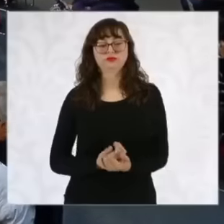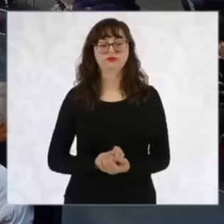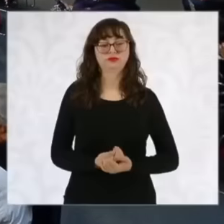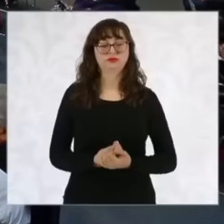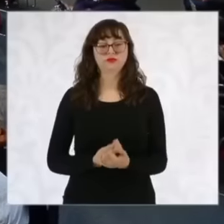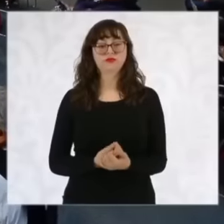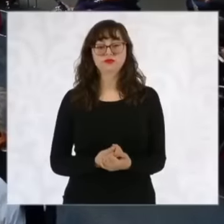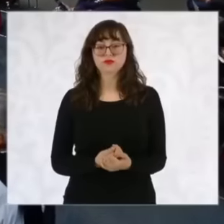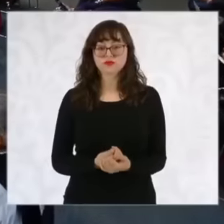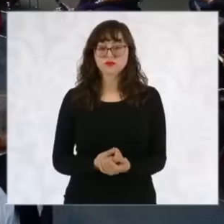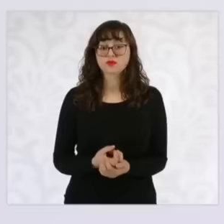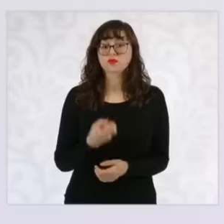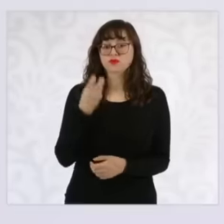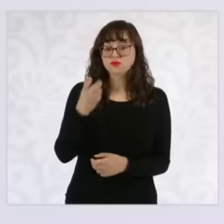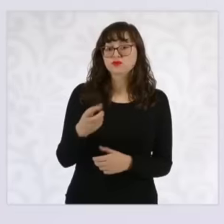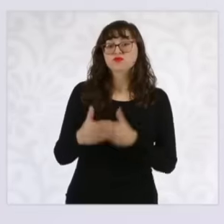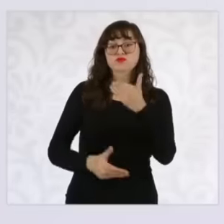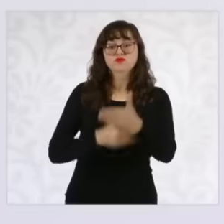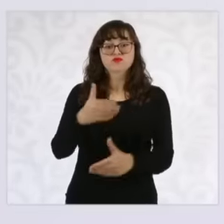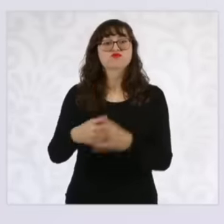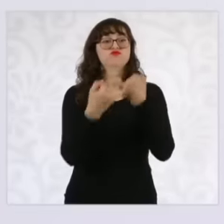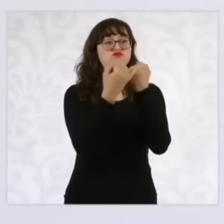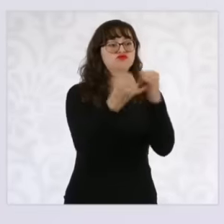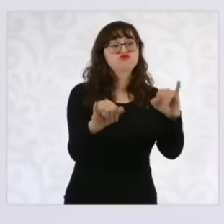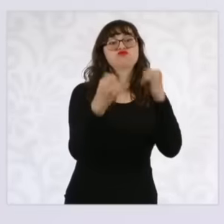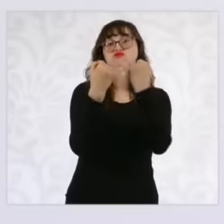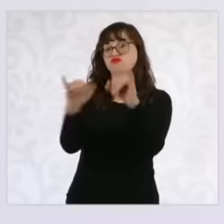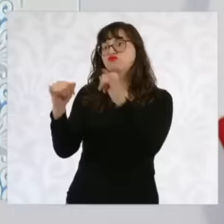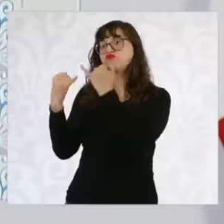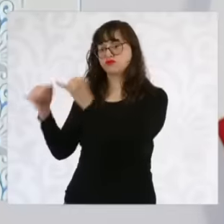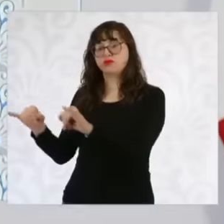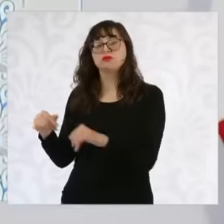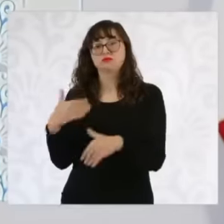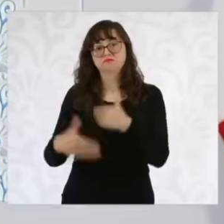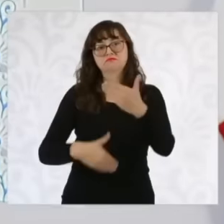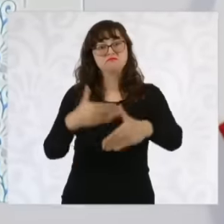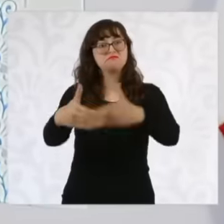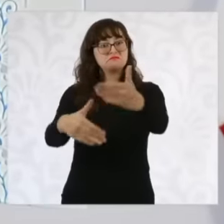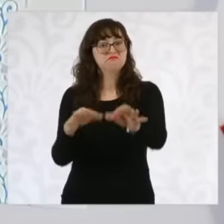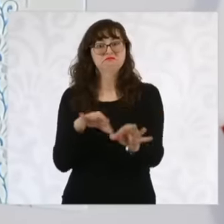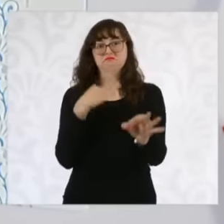President López Obrador started and close with these inaugurations, so